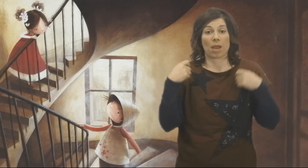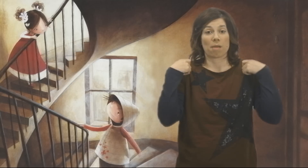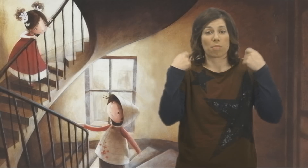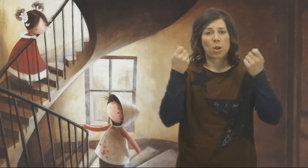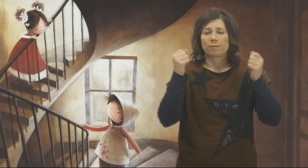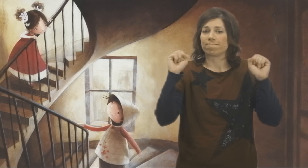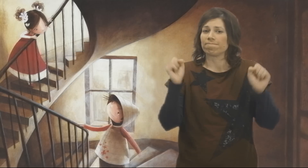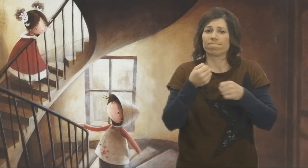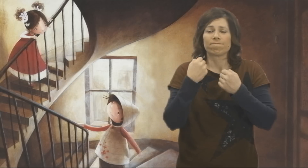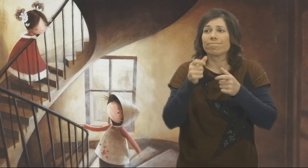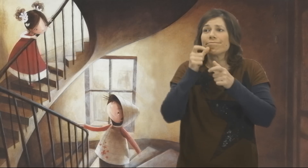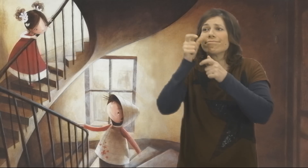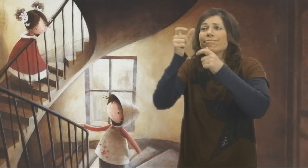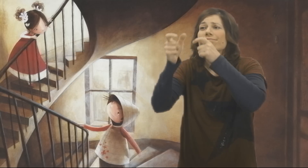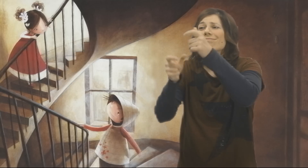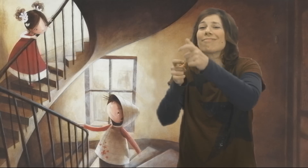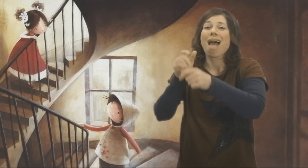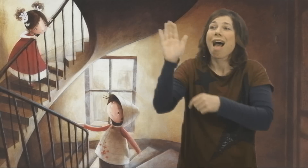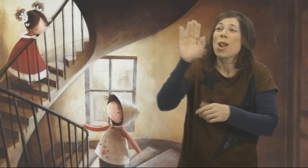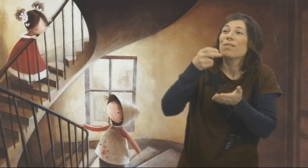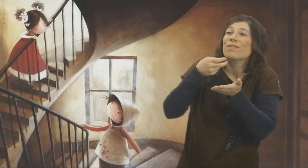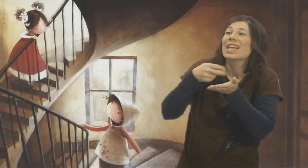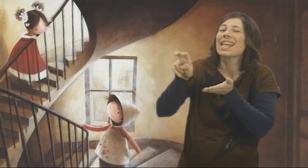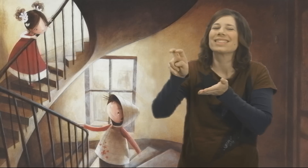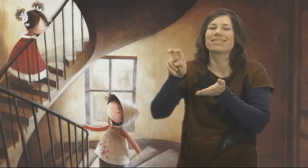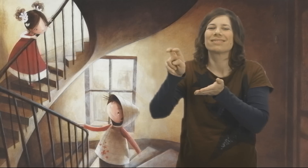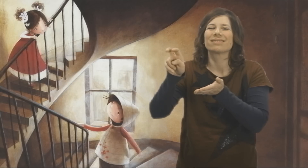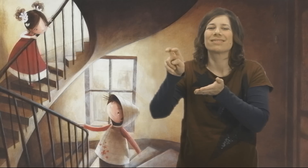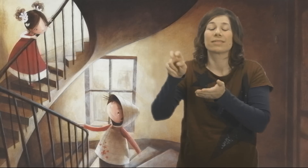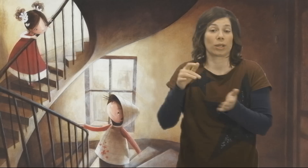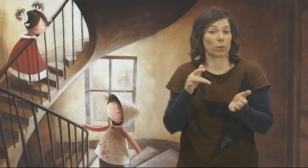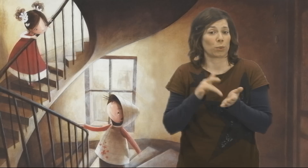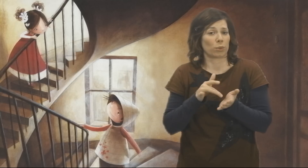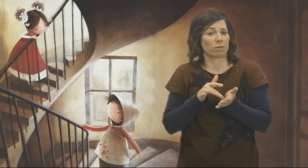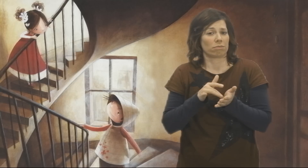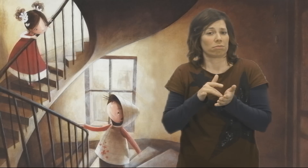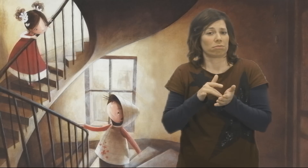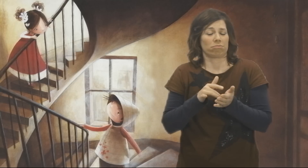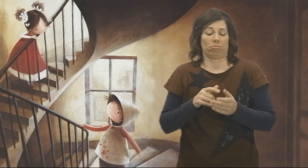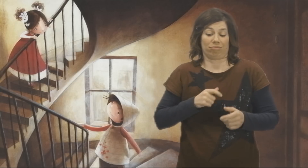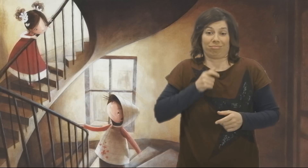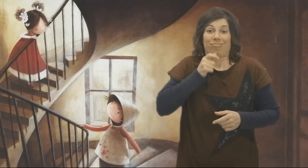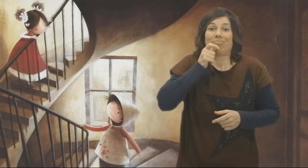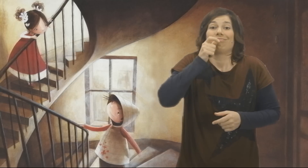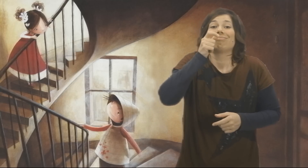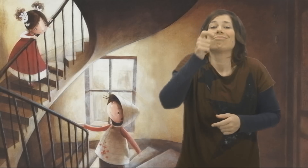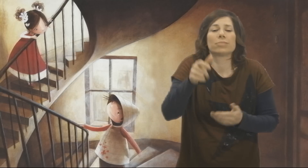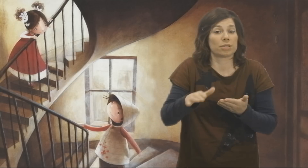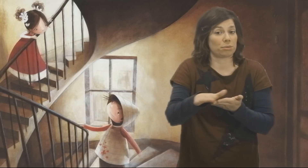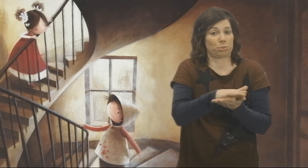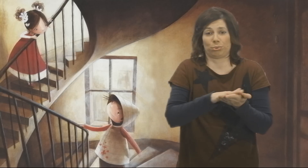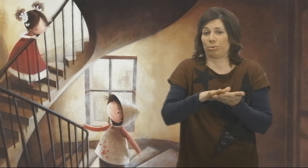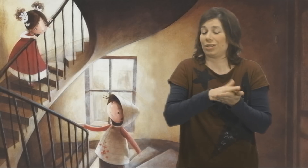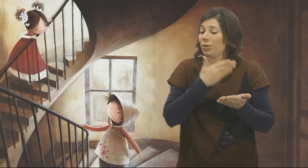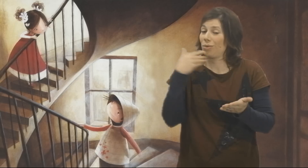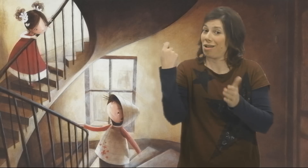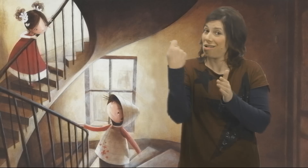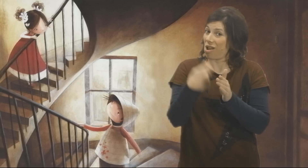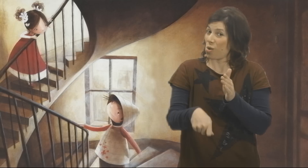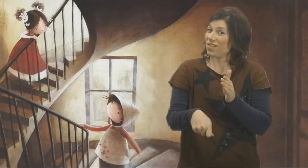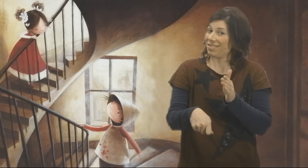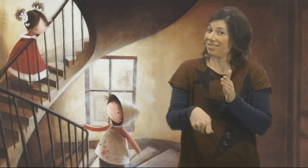Of course he can´t say "Hello how are you" since de doesn´t have these words in his reserve.